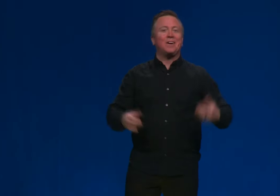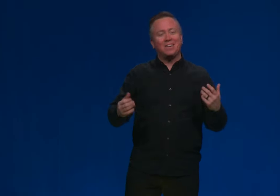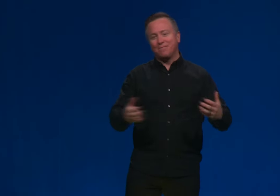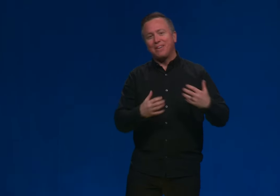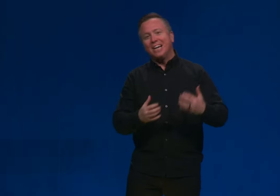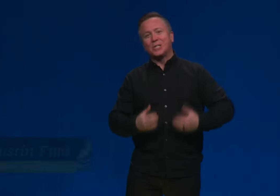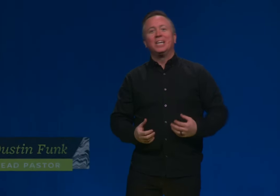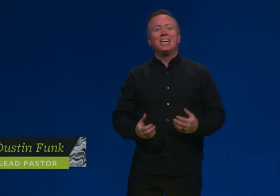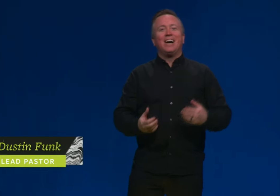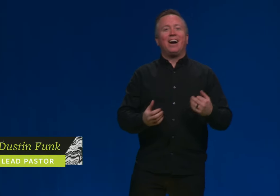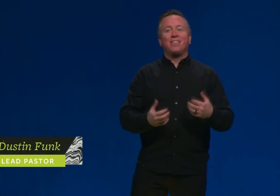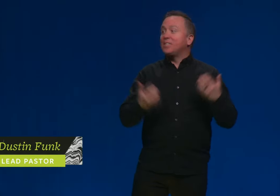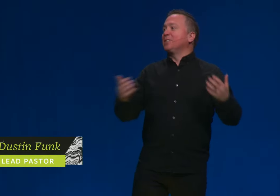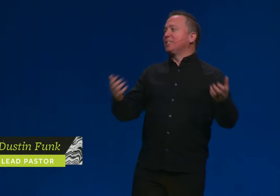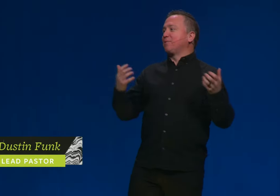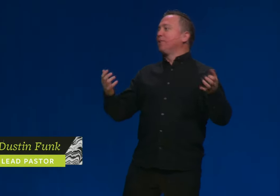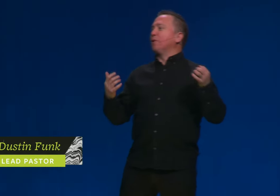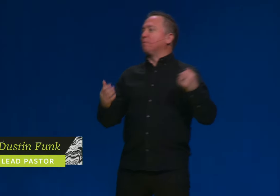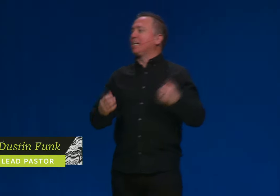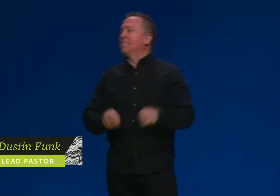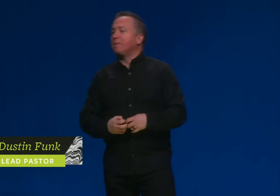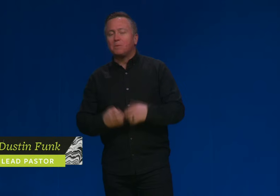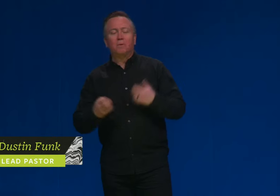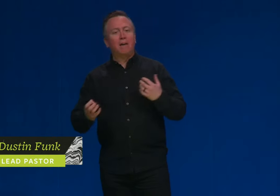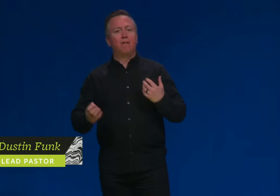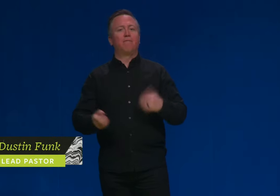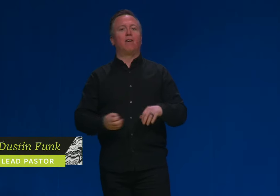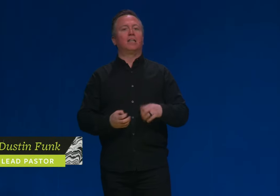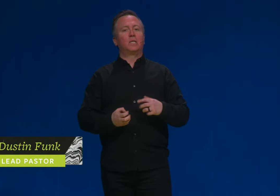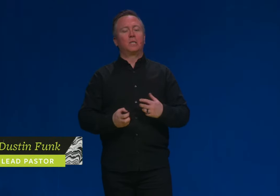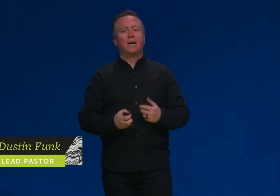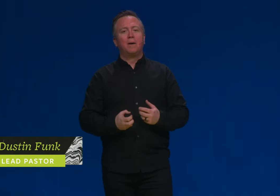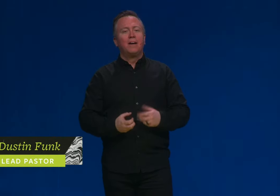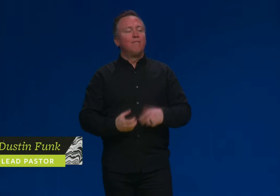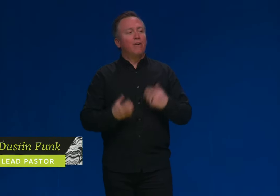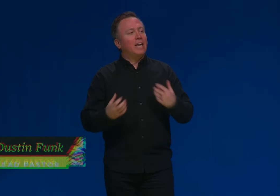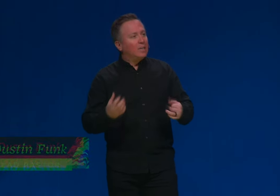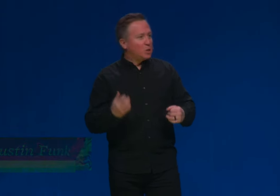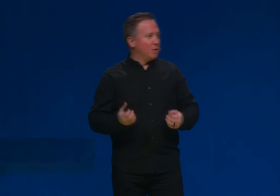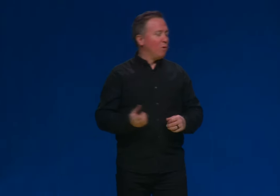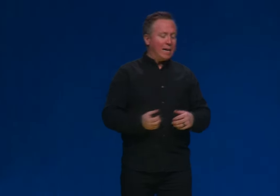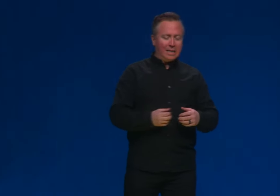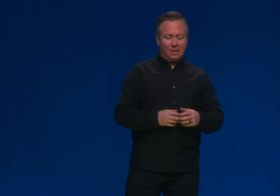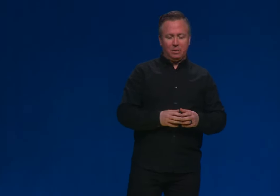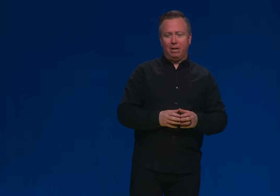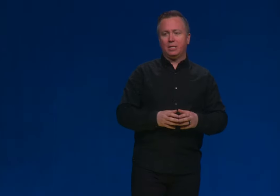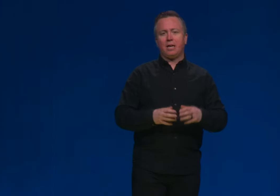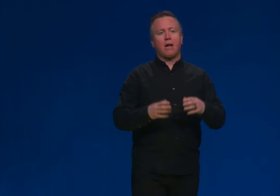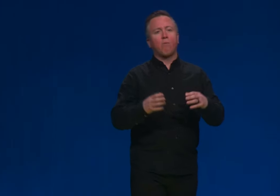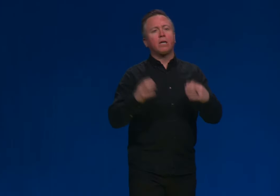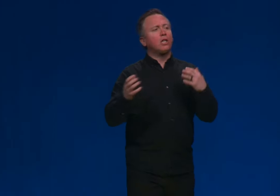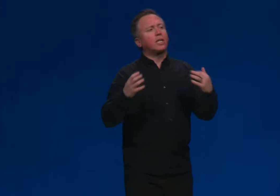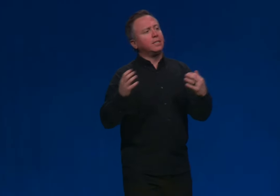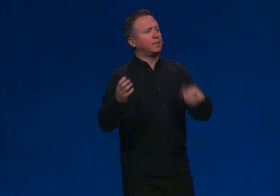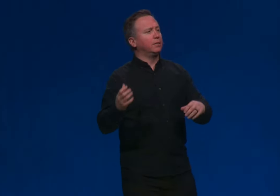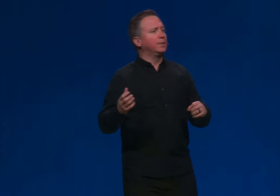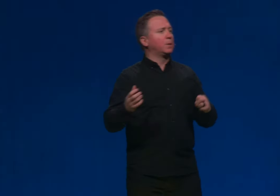start to finish this series is for you, because sometimes you don't get very far. It's is a very interesting writings to us and we're going to look in the series.